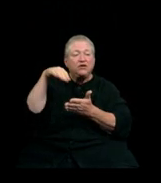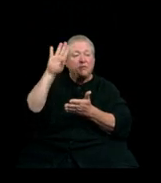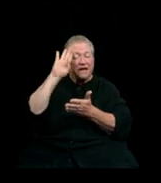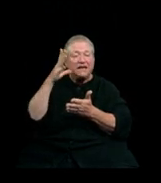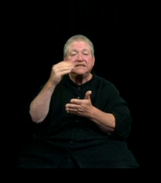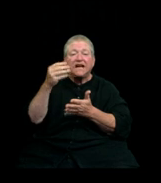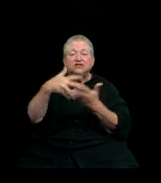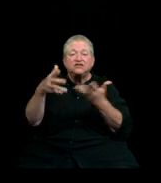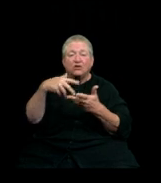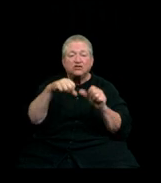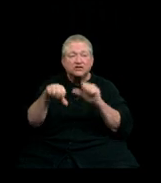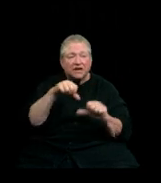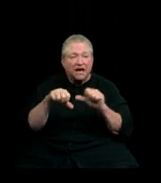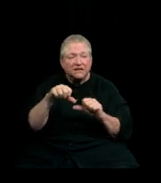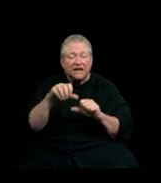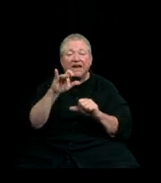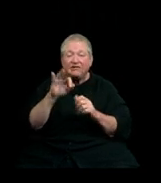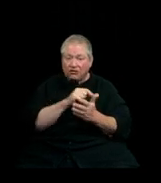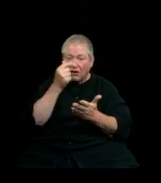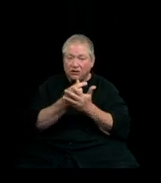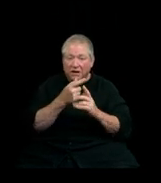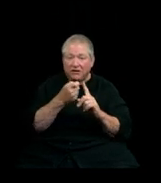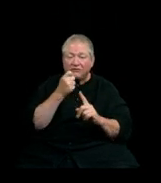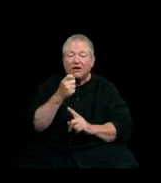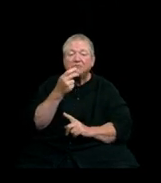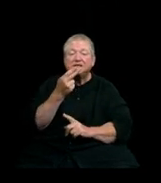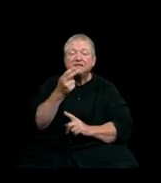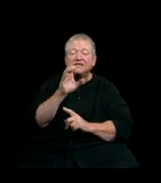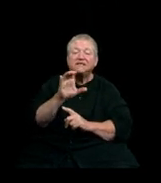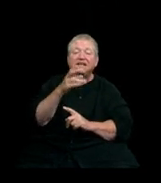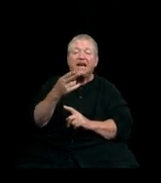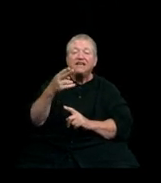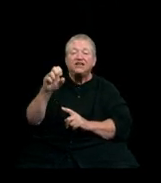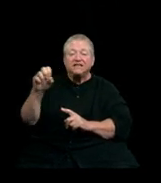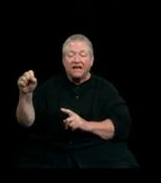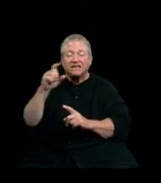If you are graduating from CHSS today, you are graduating from the largest College at Western,